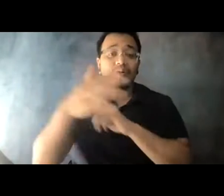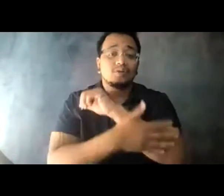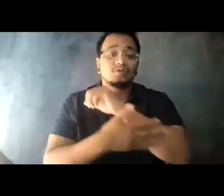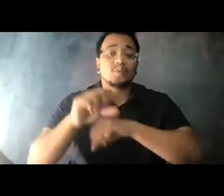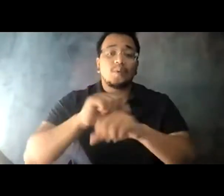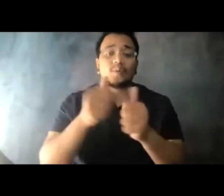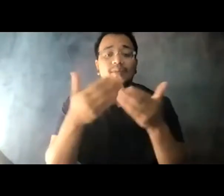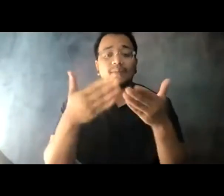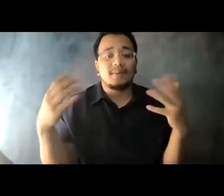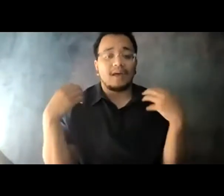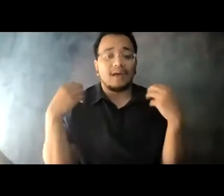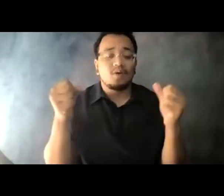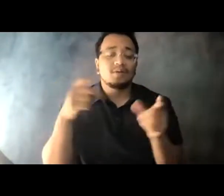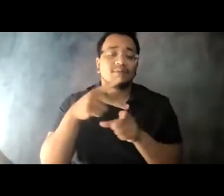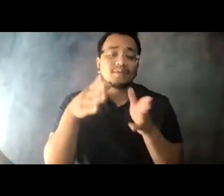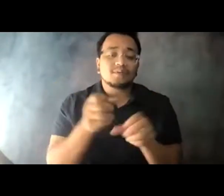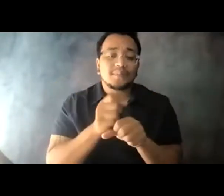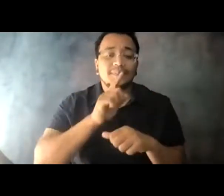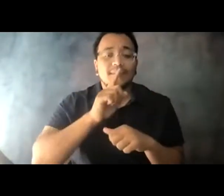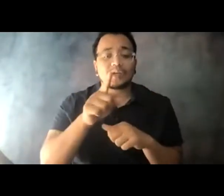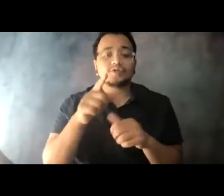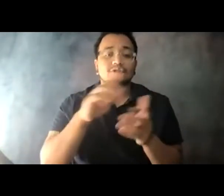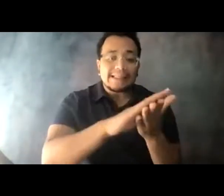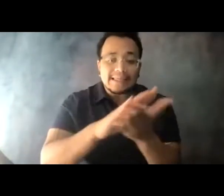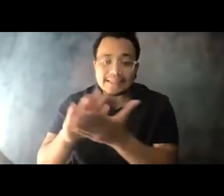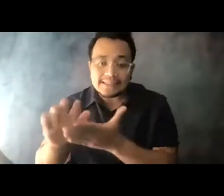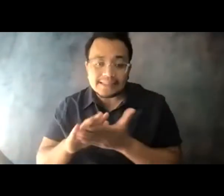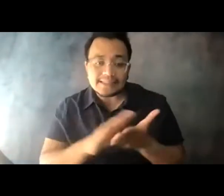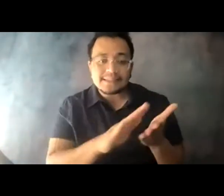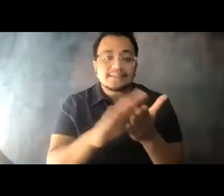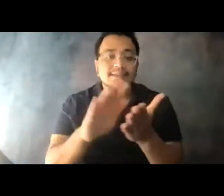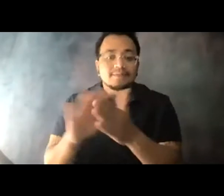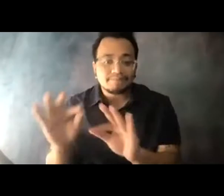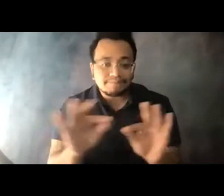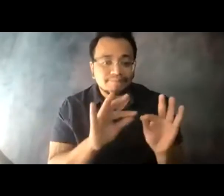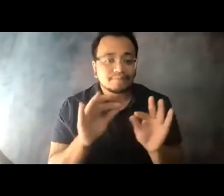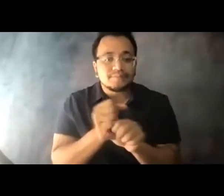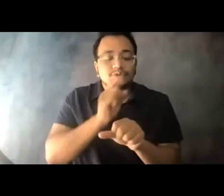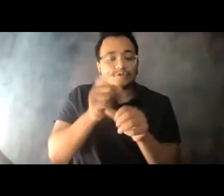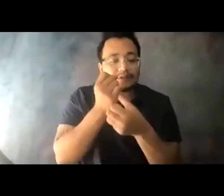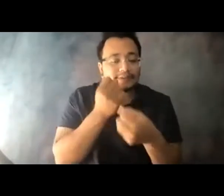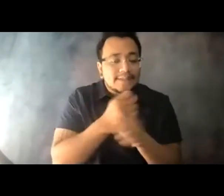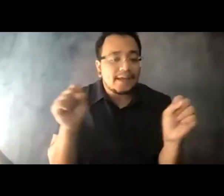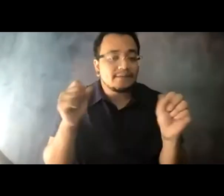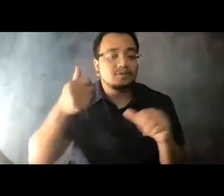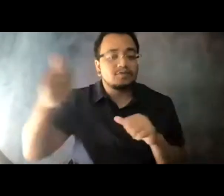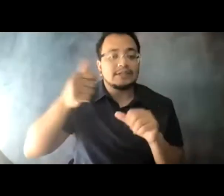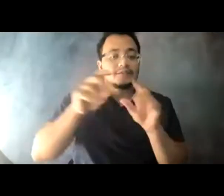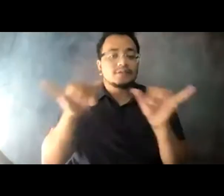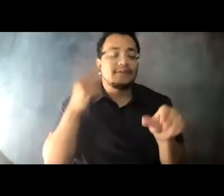to ensure that countermeasures and cleaning protocols 14:04:12 have resulted in the safest possible transit system for employees and riders alike.